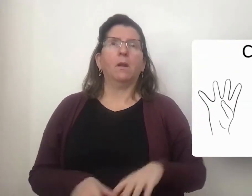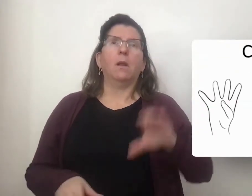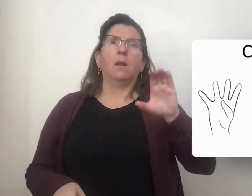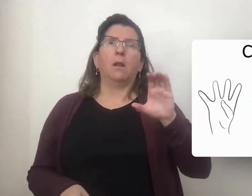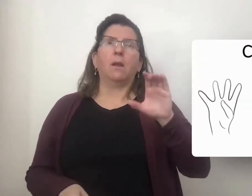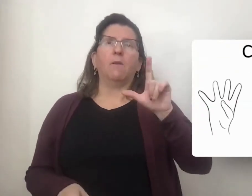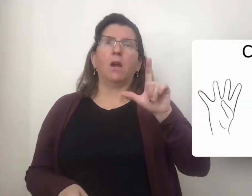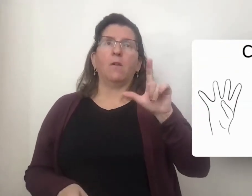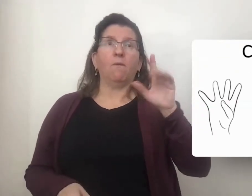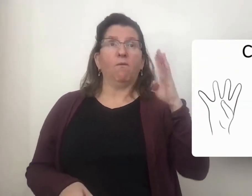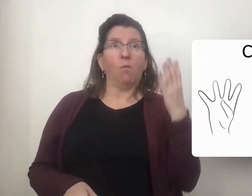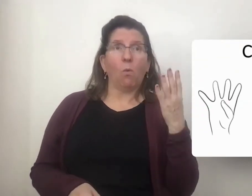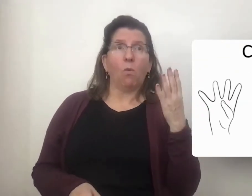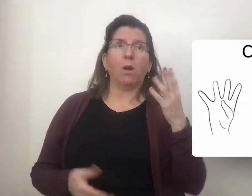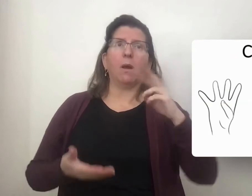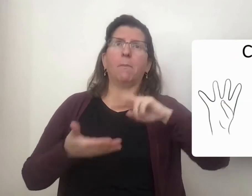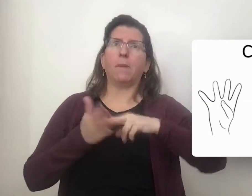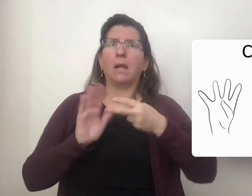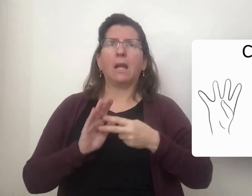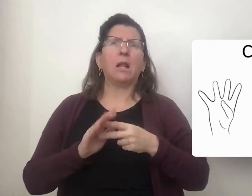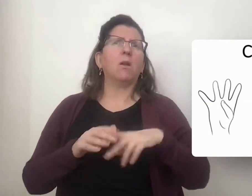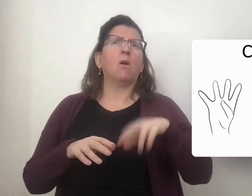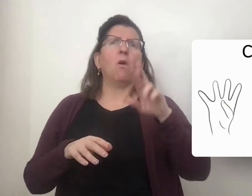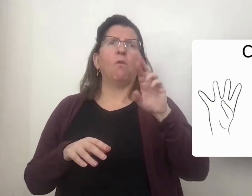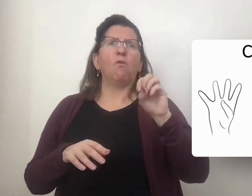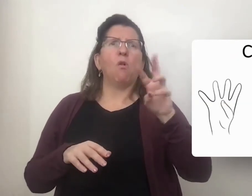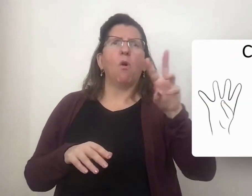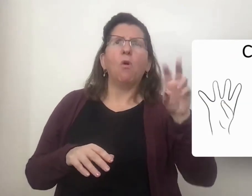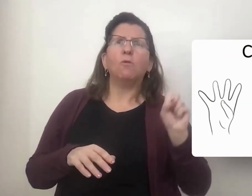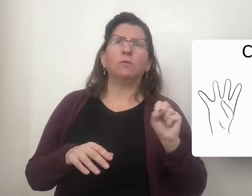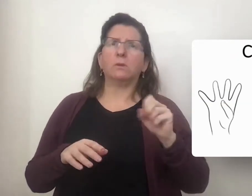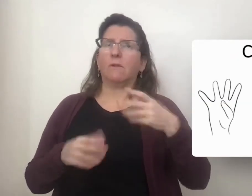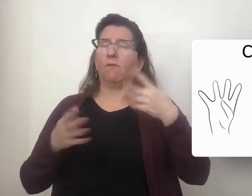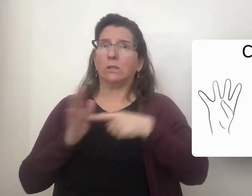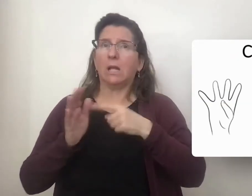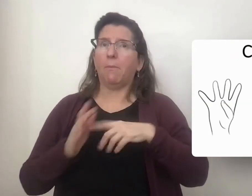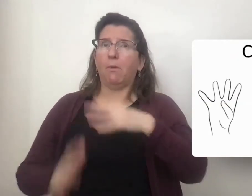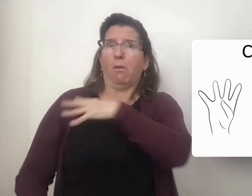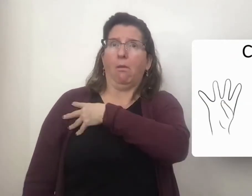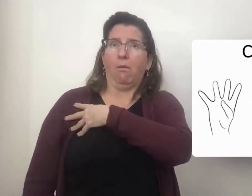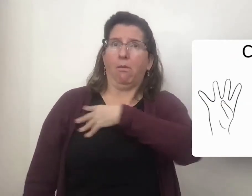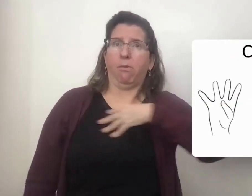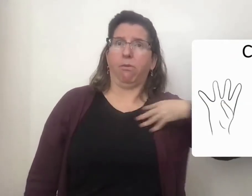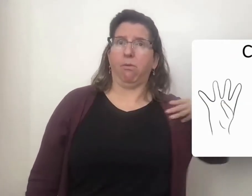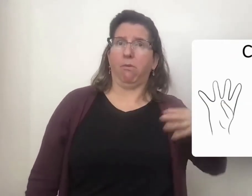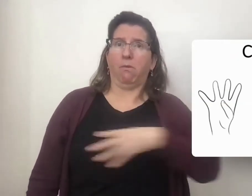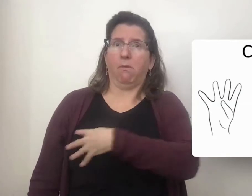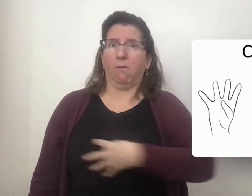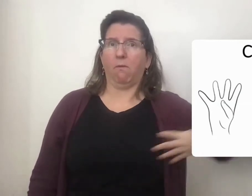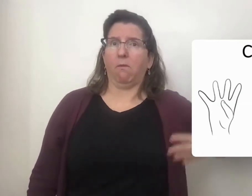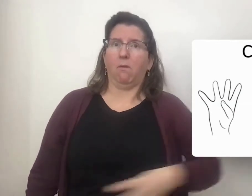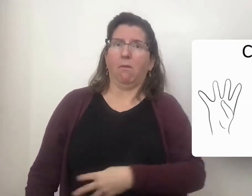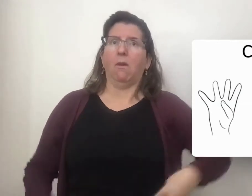4 represents rows. Describing stripes on your top . . .